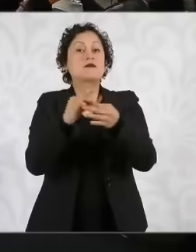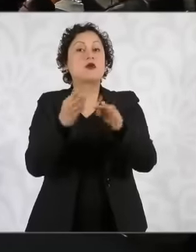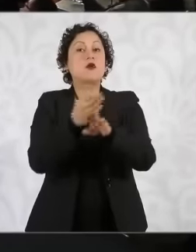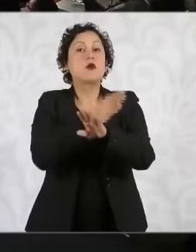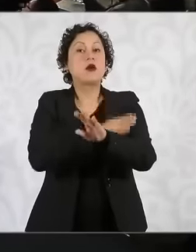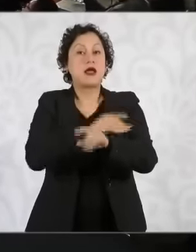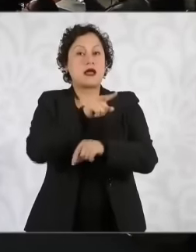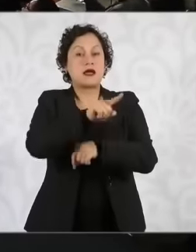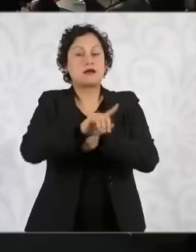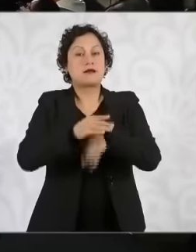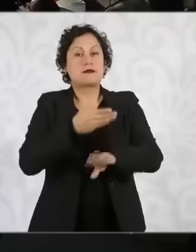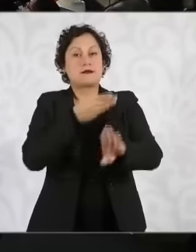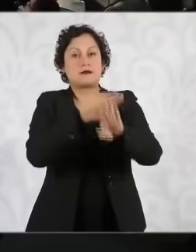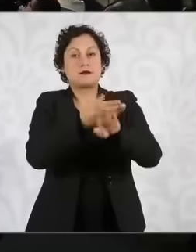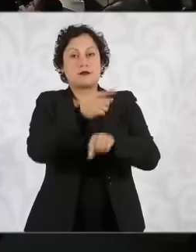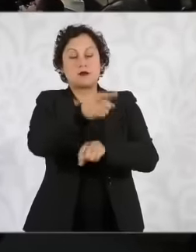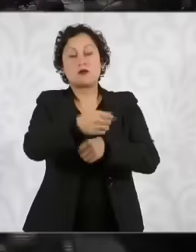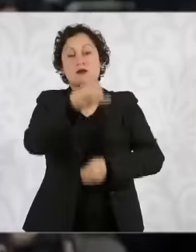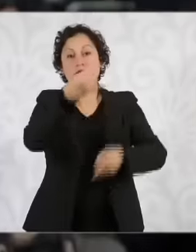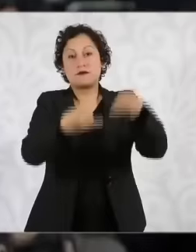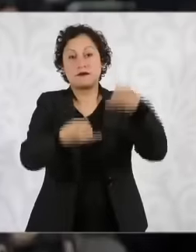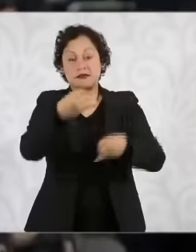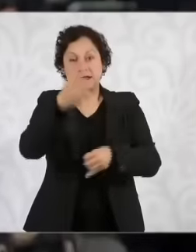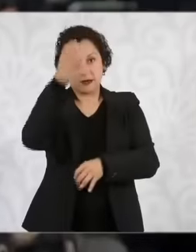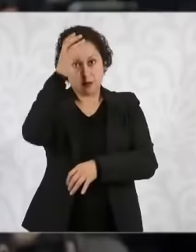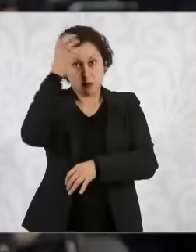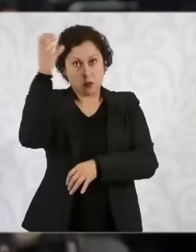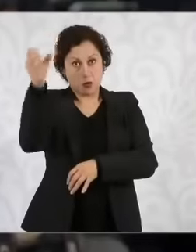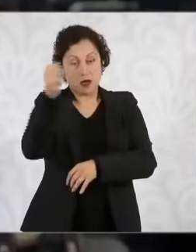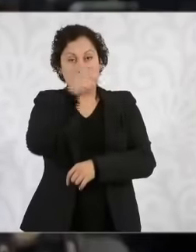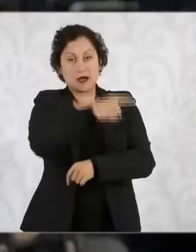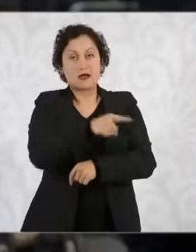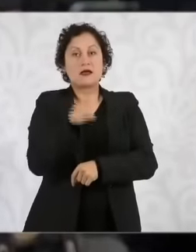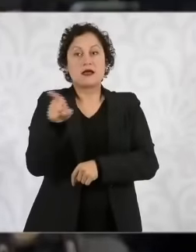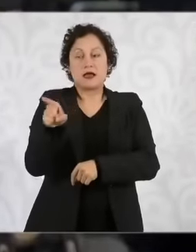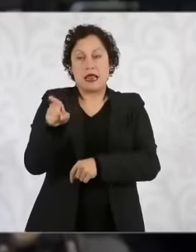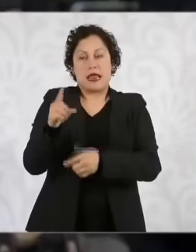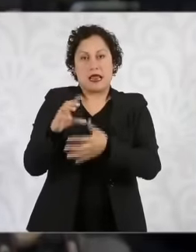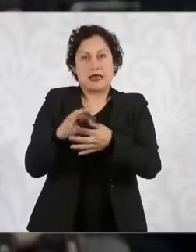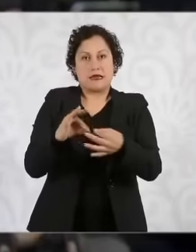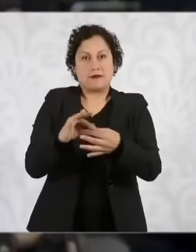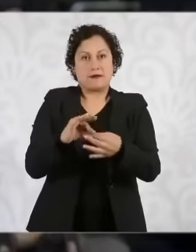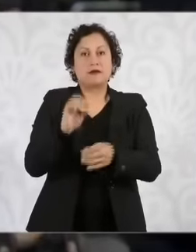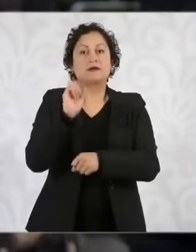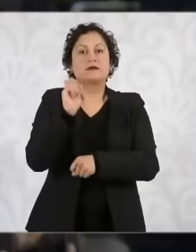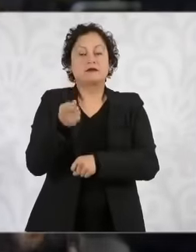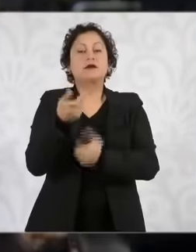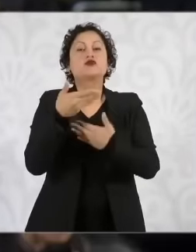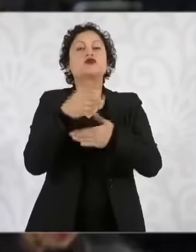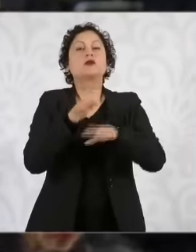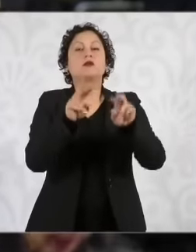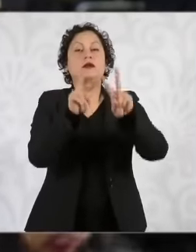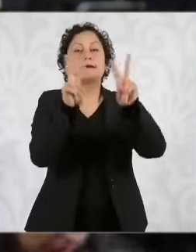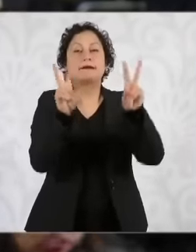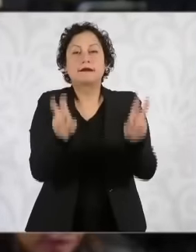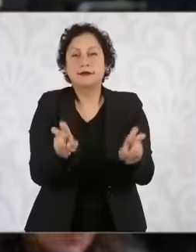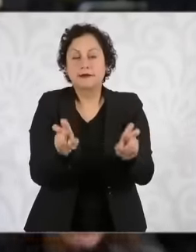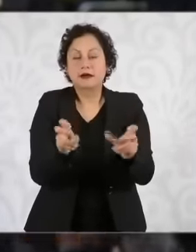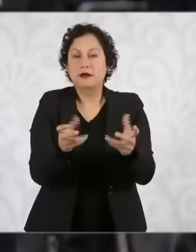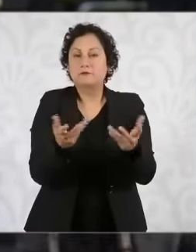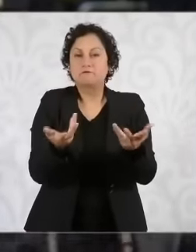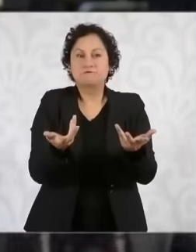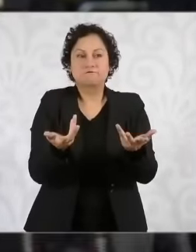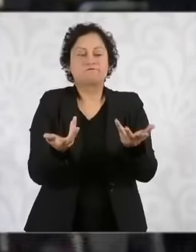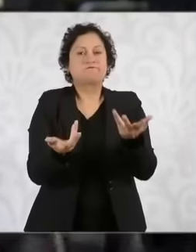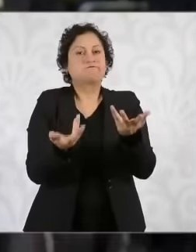Morelos prosecutor Uriel Carmona regarding the release or not having classified